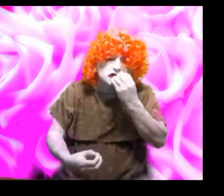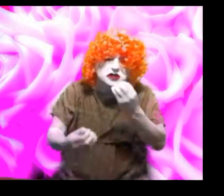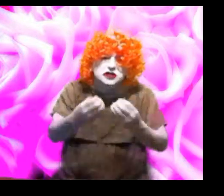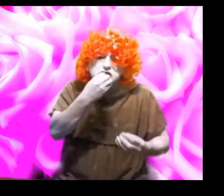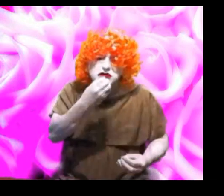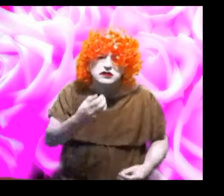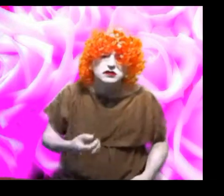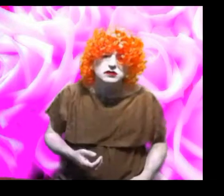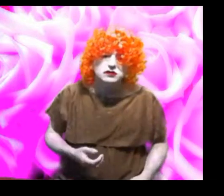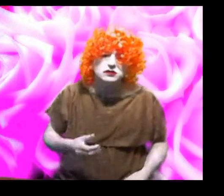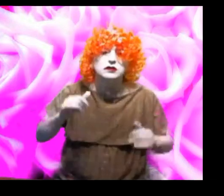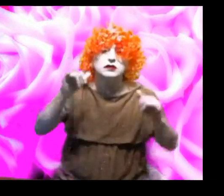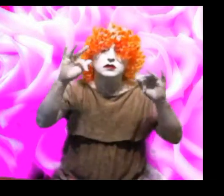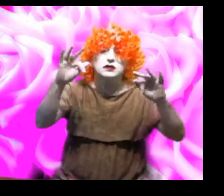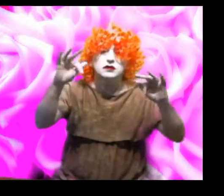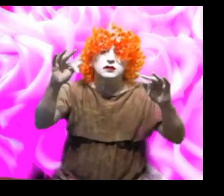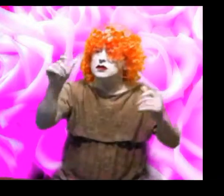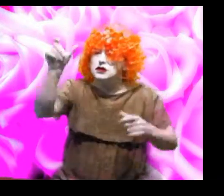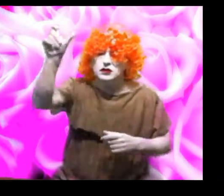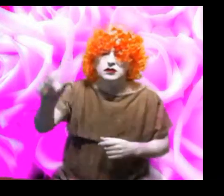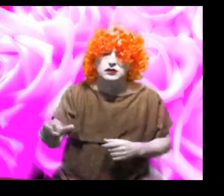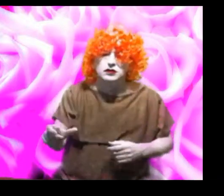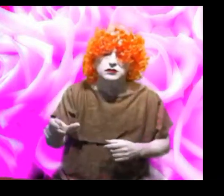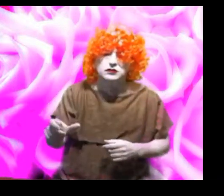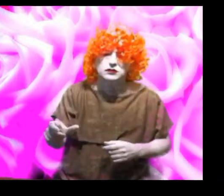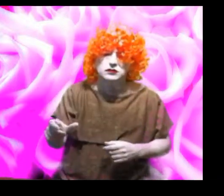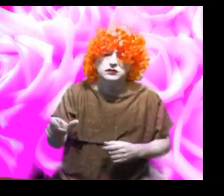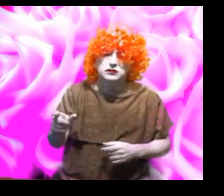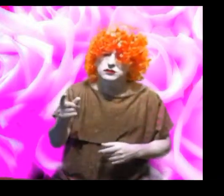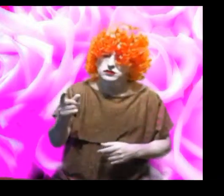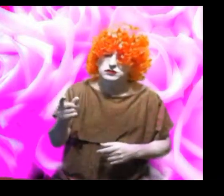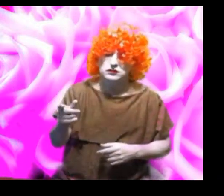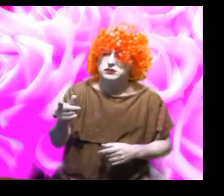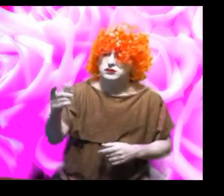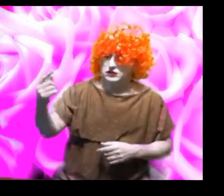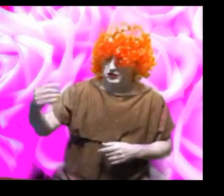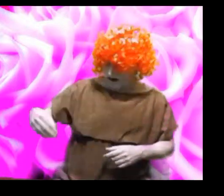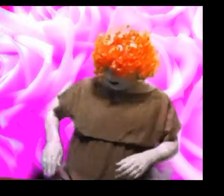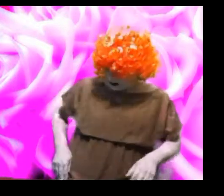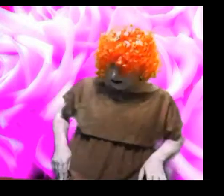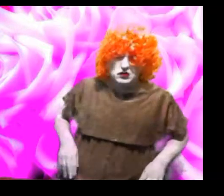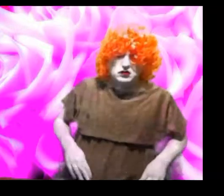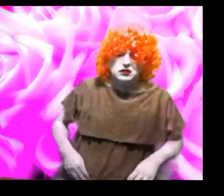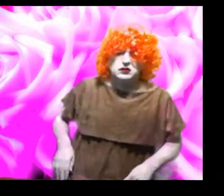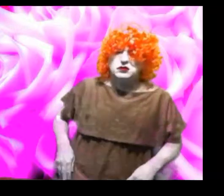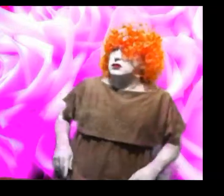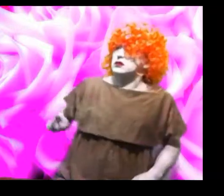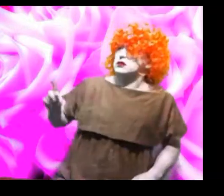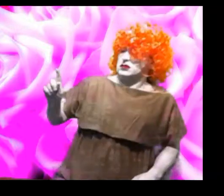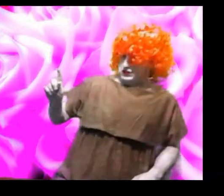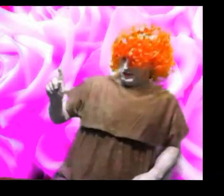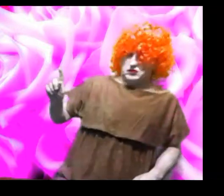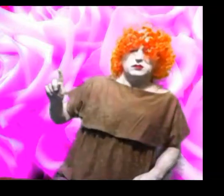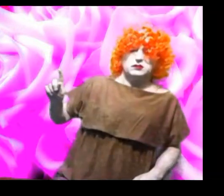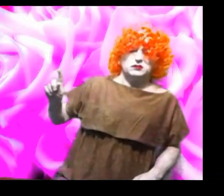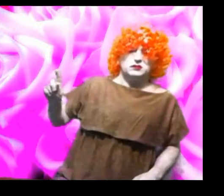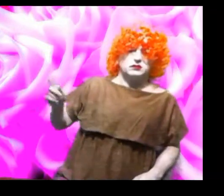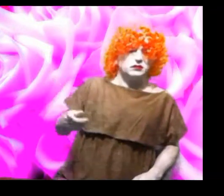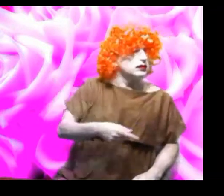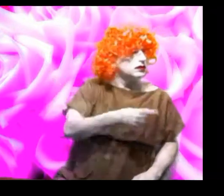If anyone does this, or anything you know is wrong, tell your parents or someone you trust,